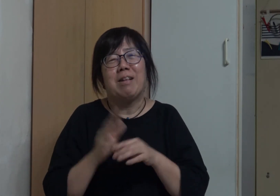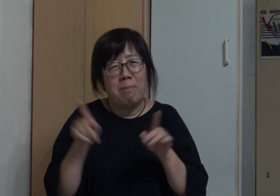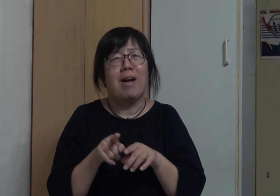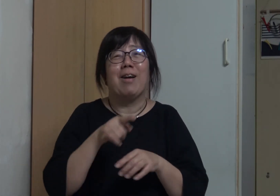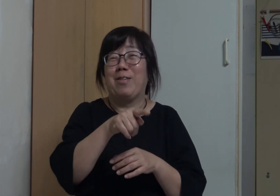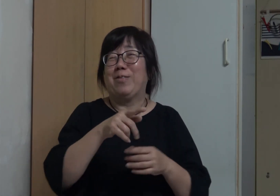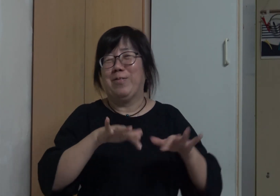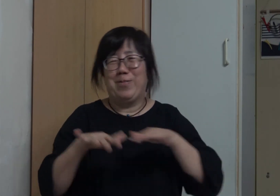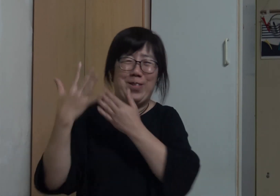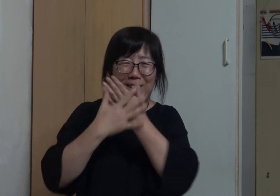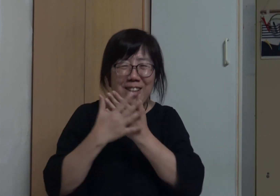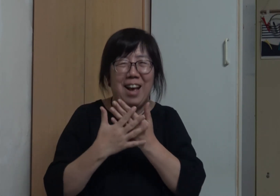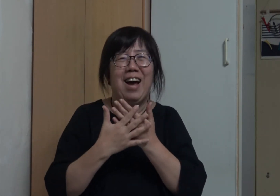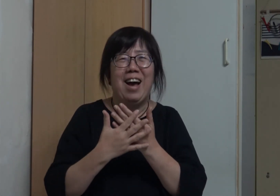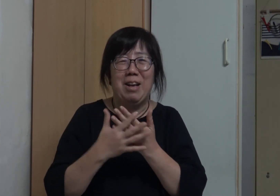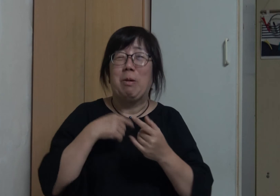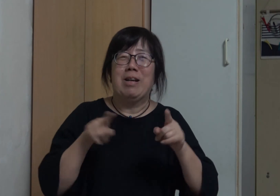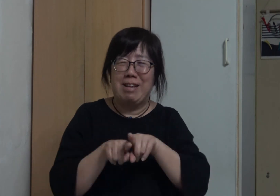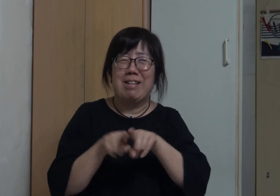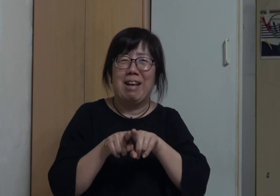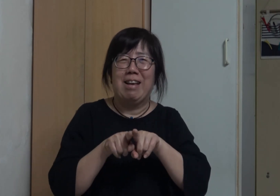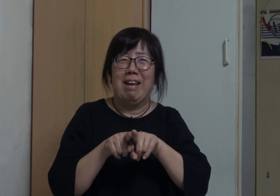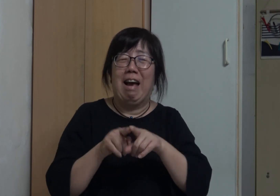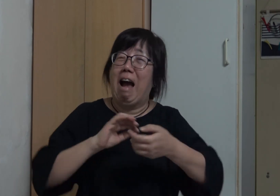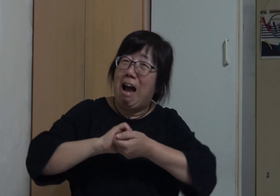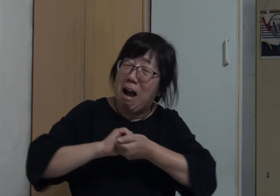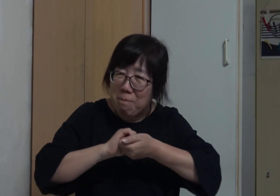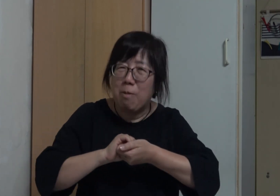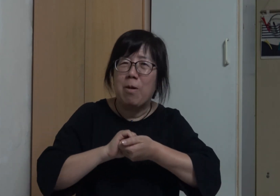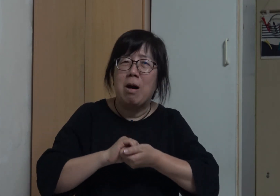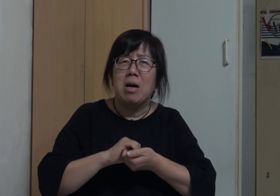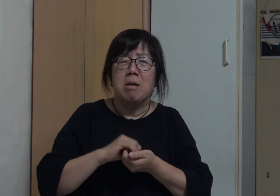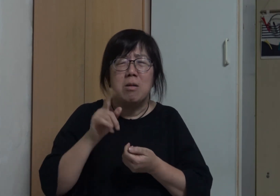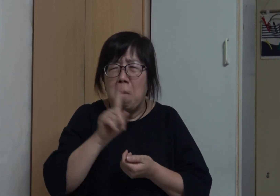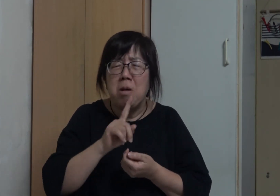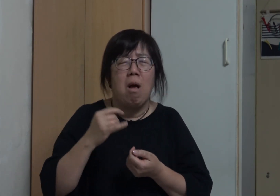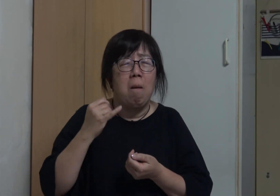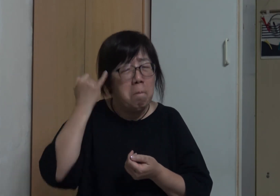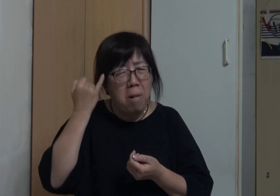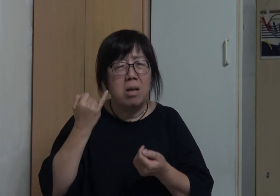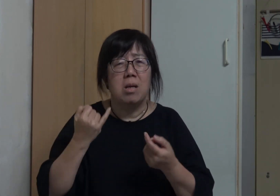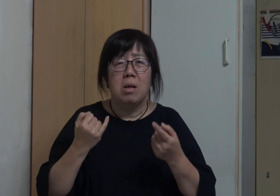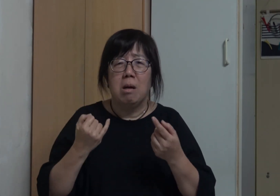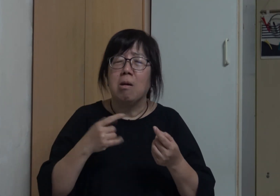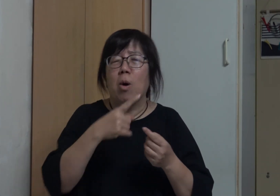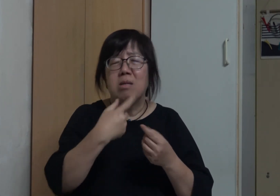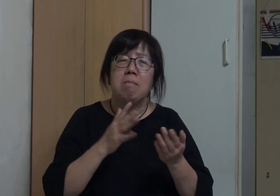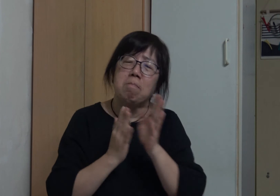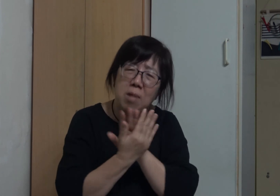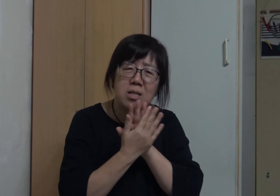Hoi Yan has helped me a lot, and we have a lot of chances to collaborate When I encounter anything that I don't understand